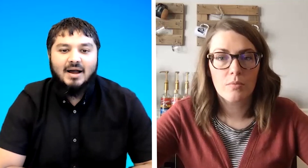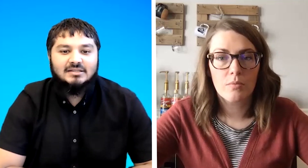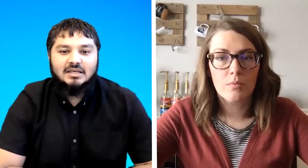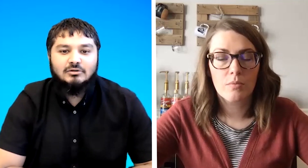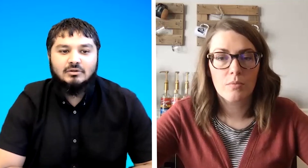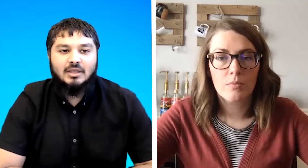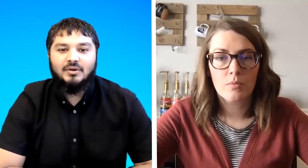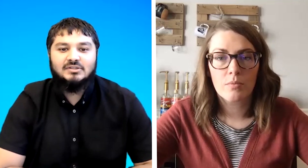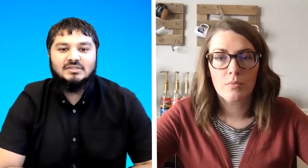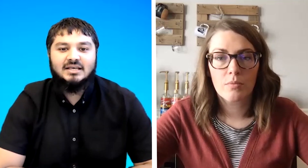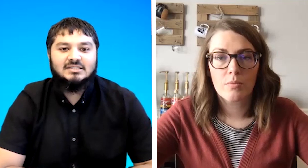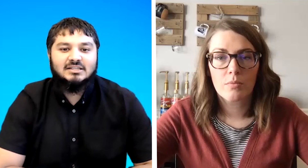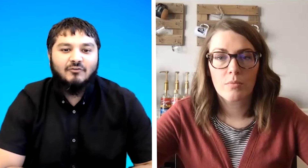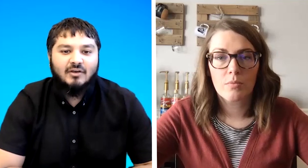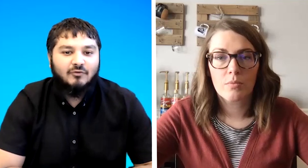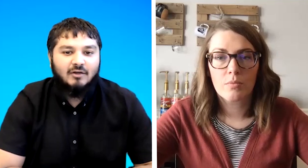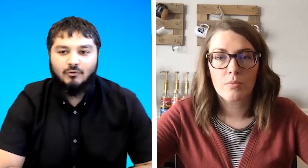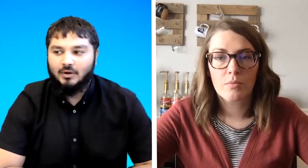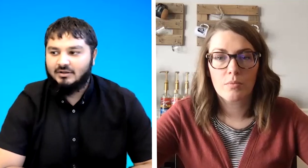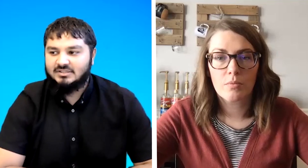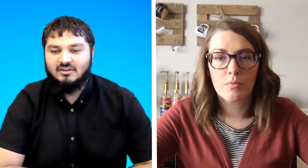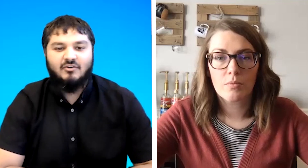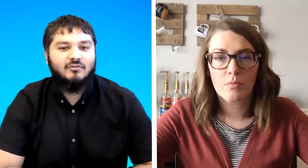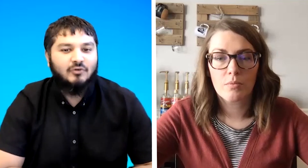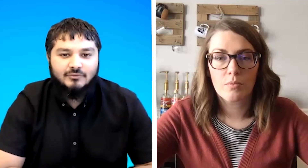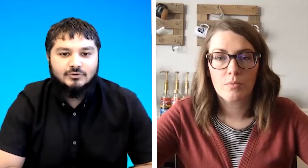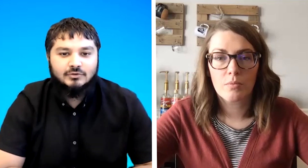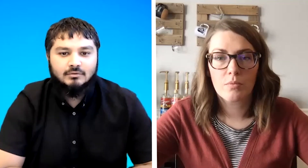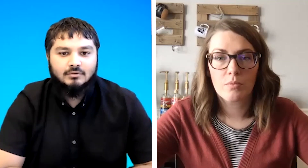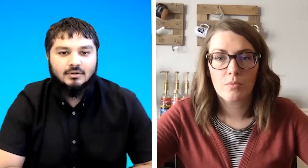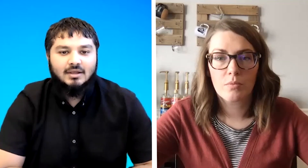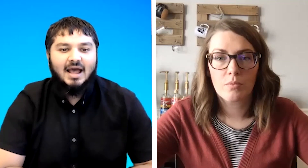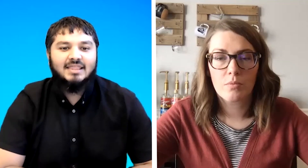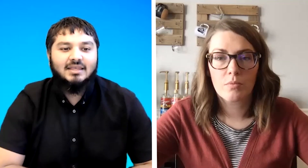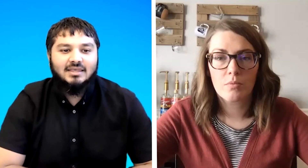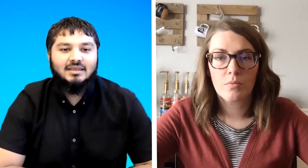say to you they want to see a certificate for level one a certificate for level two and the key